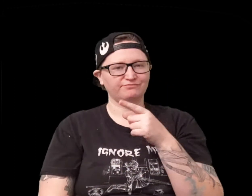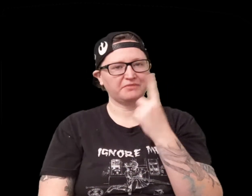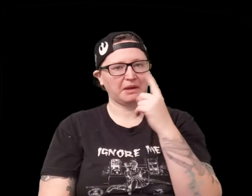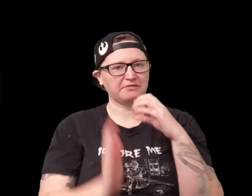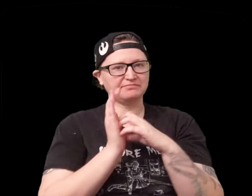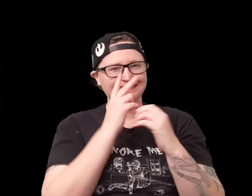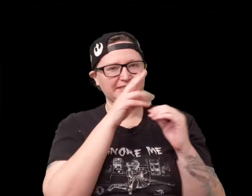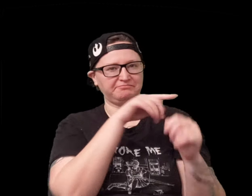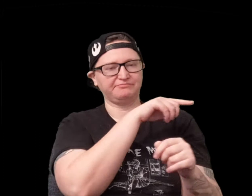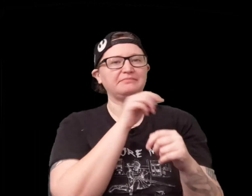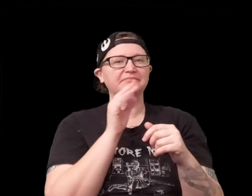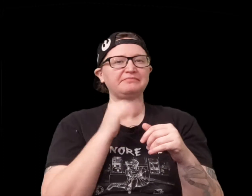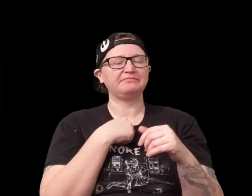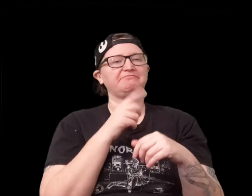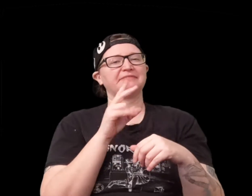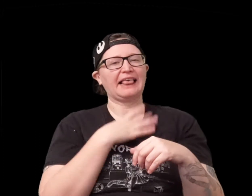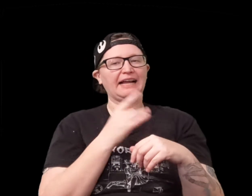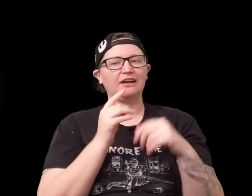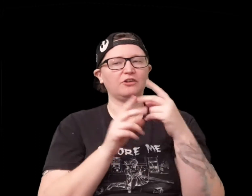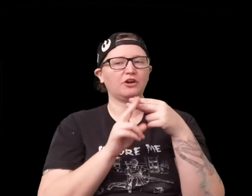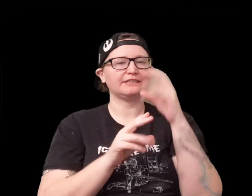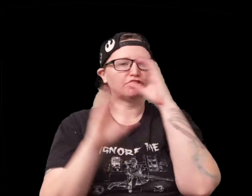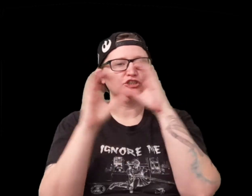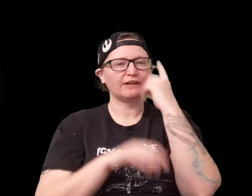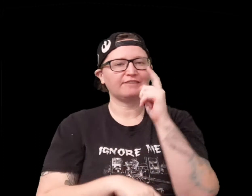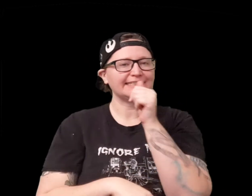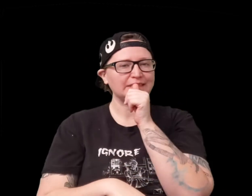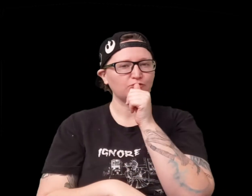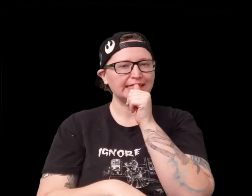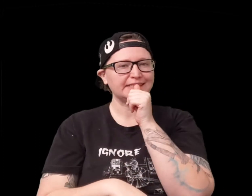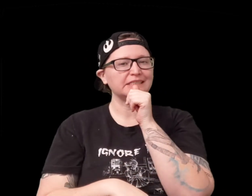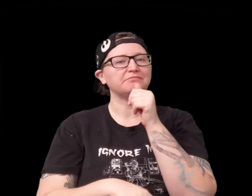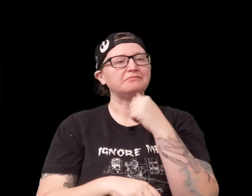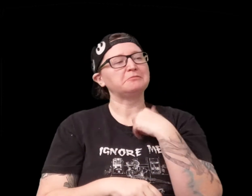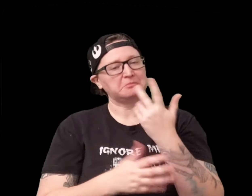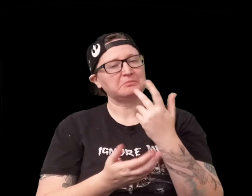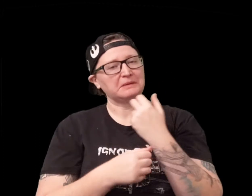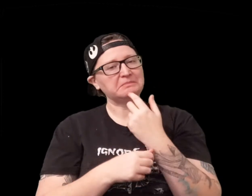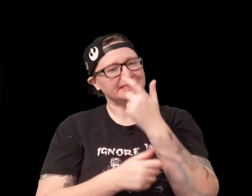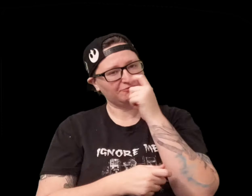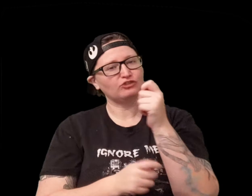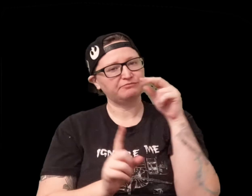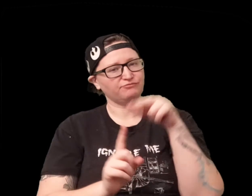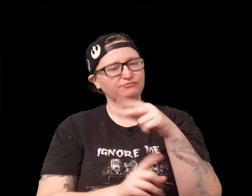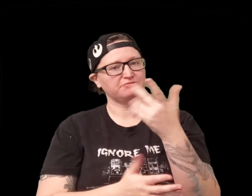in that time one thing I thought that was really interesting is they had search for a secret so